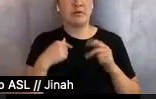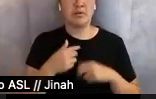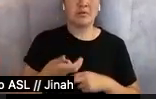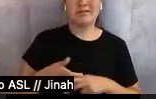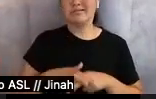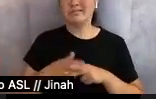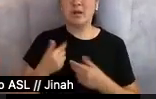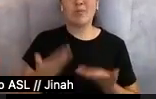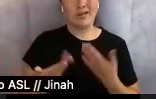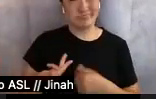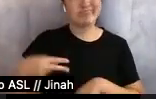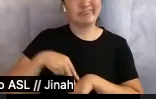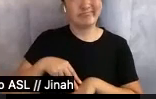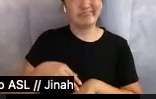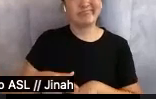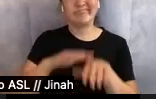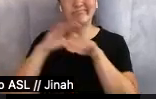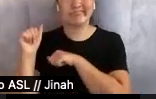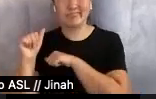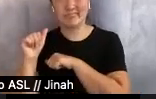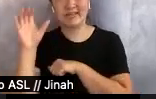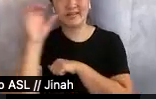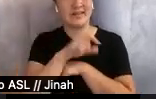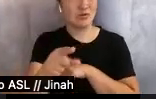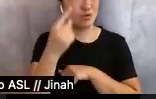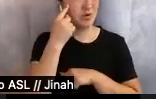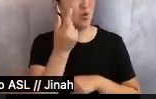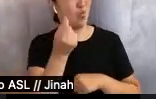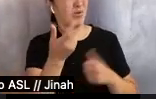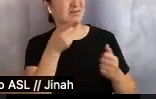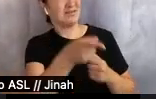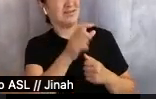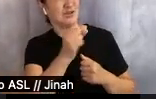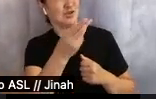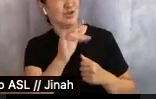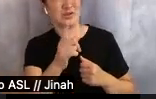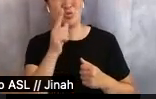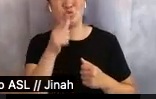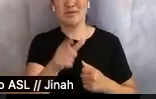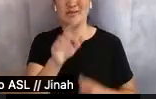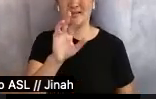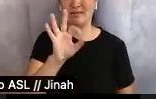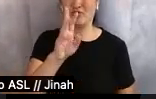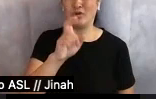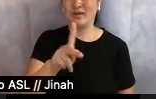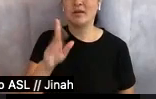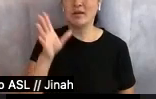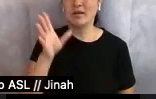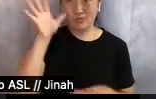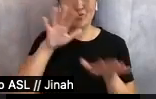She guessed what they were thinking: "What is this [ __ ]?" "Who is this freak?" Some parents are going to leave, too, saving their child's precious